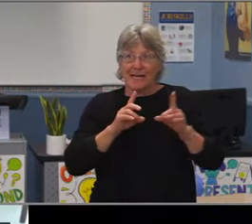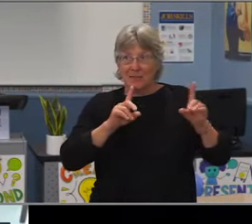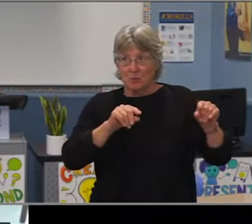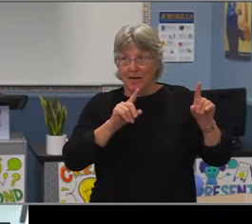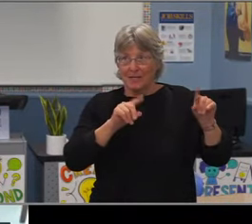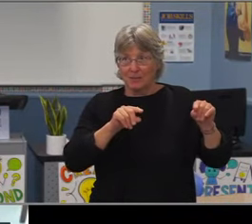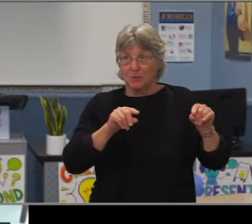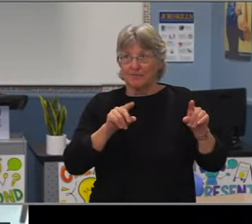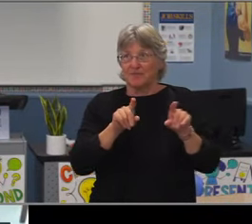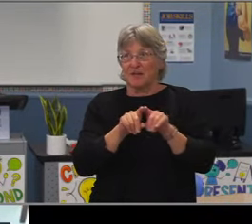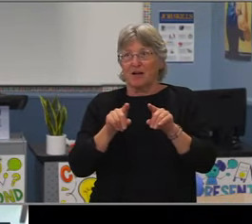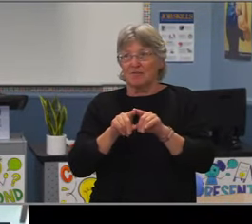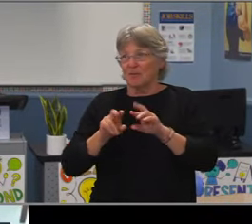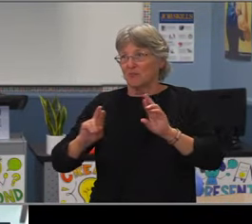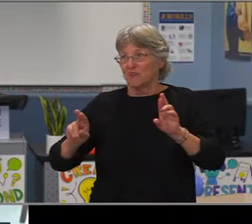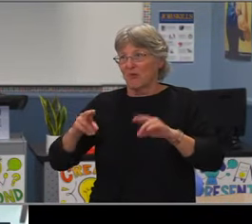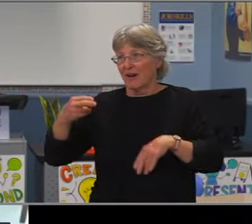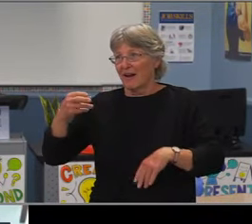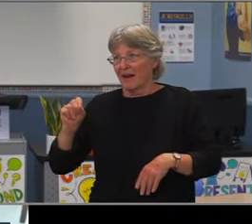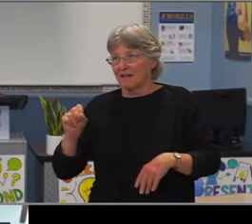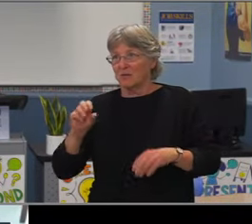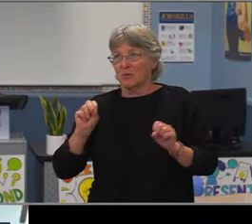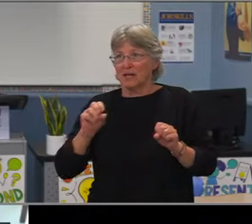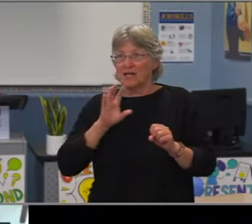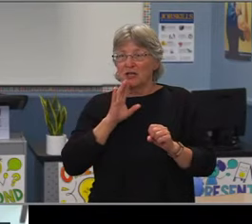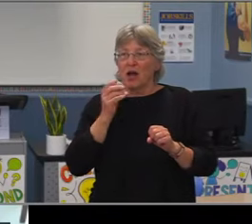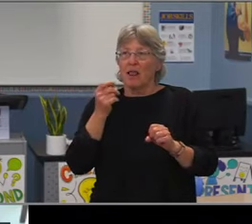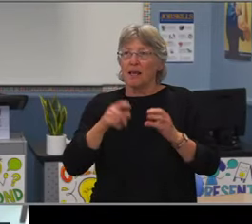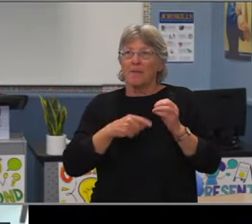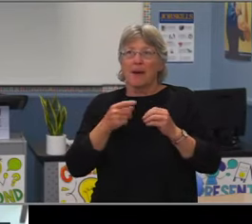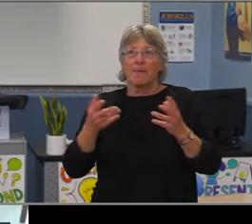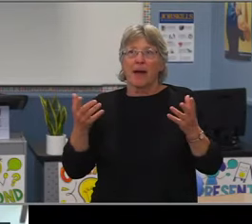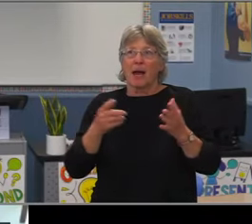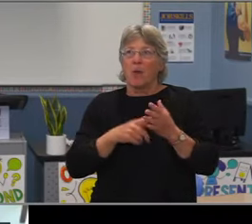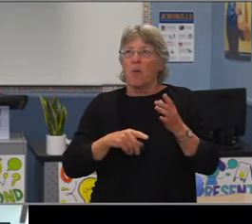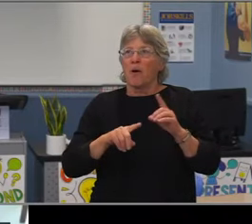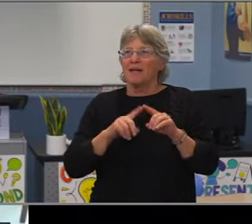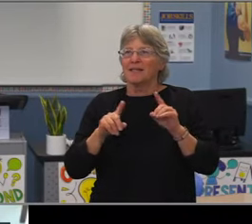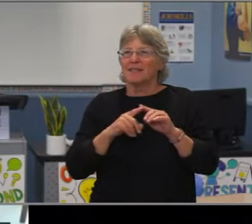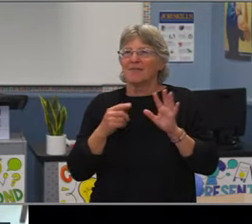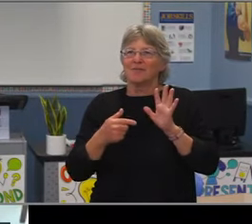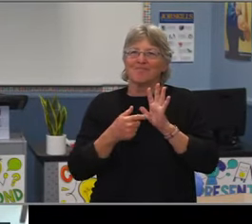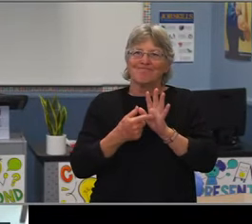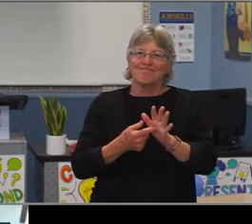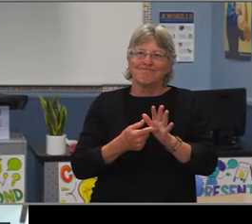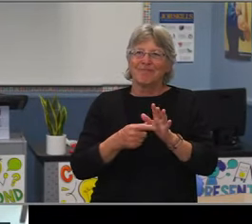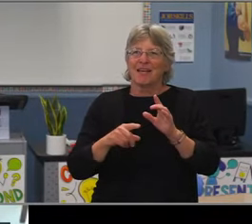And that's the part that really is the work that we're doing around our U six work in the district,